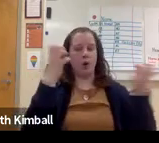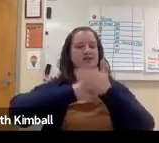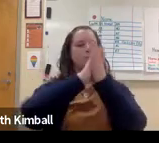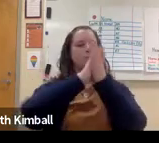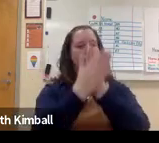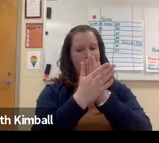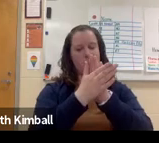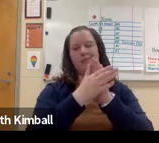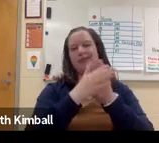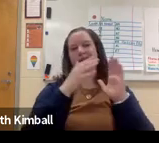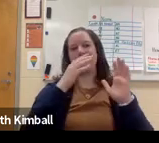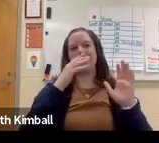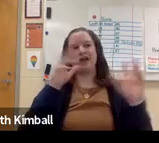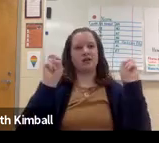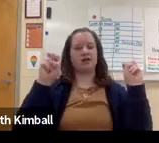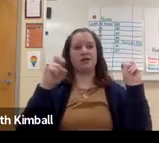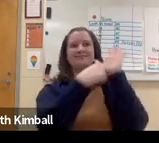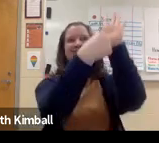be able to get that opportunity to--